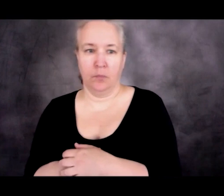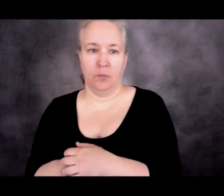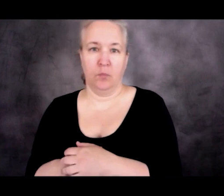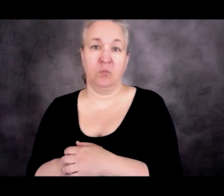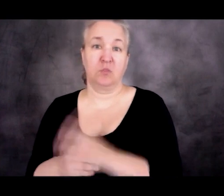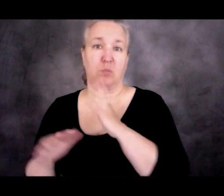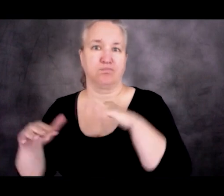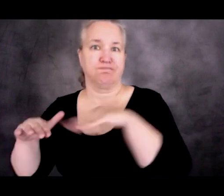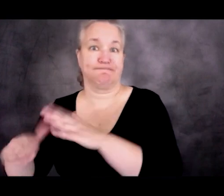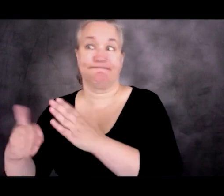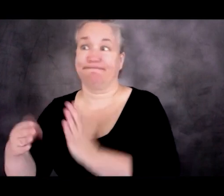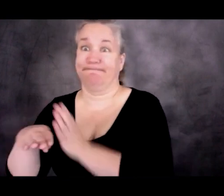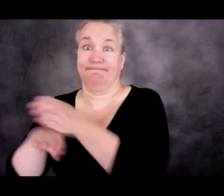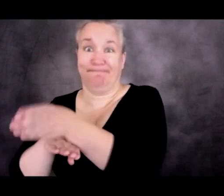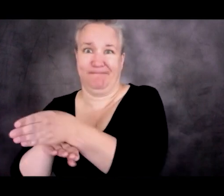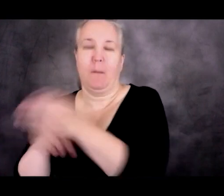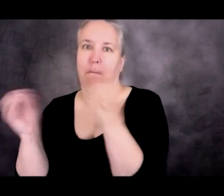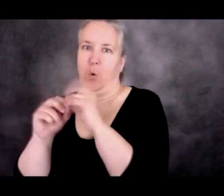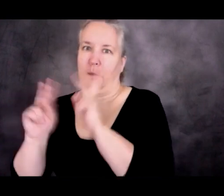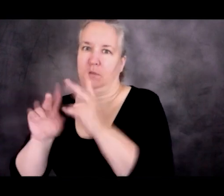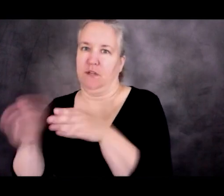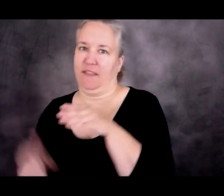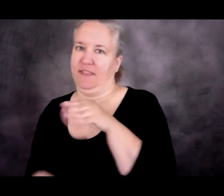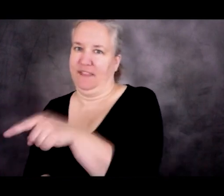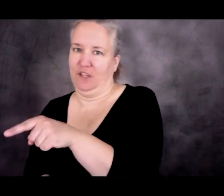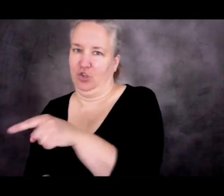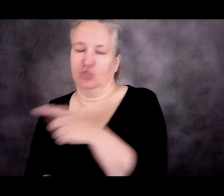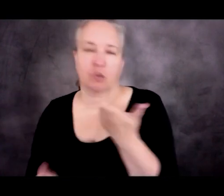And the thing I want to point out here